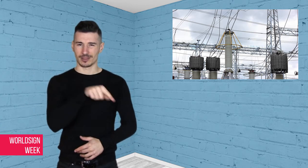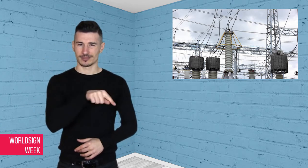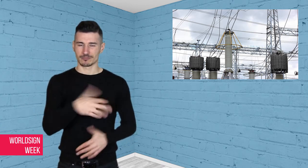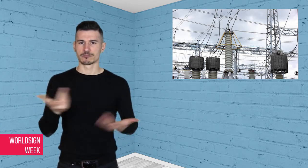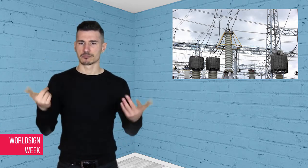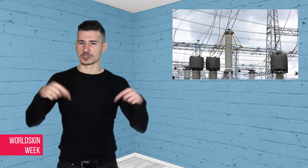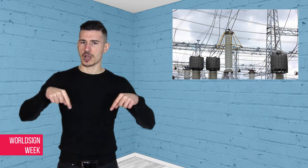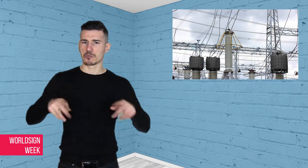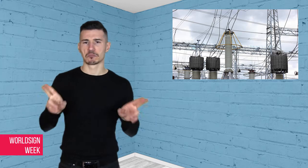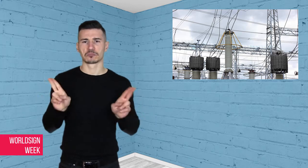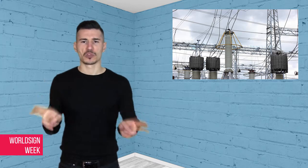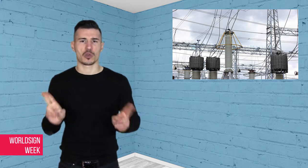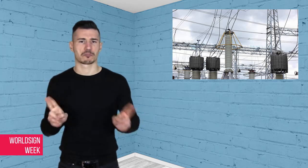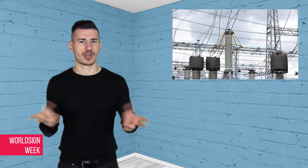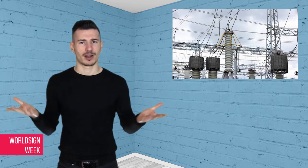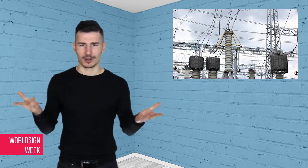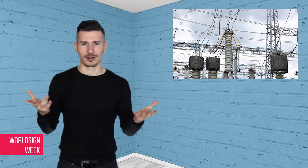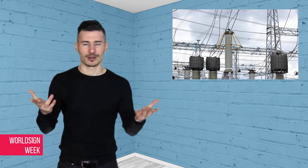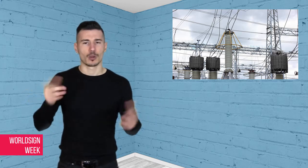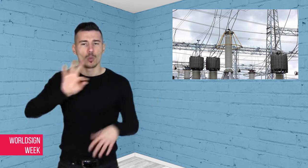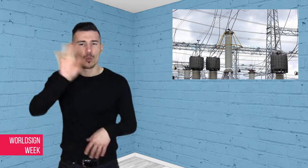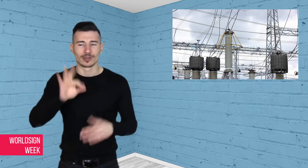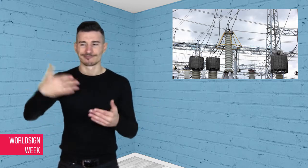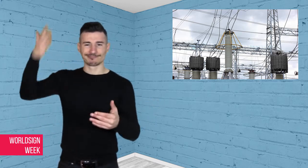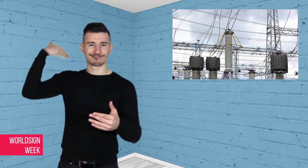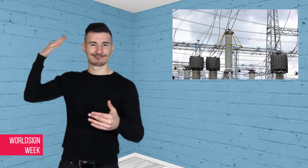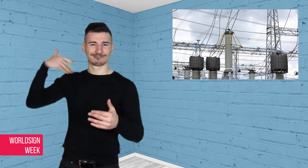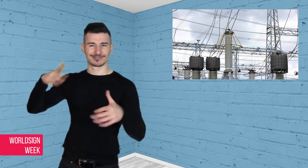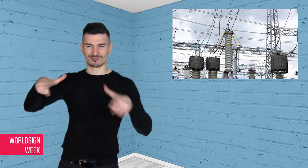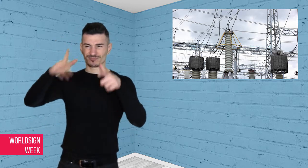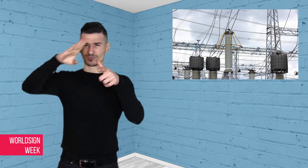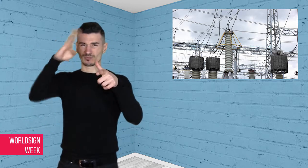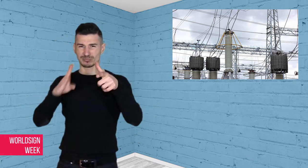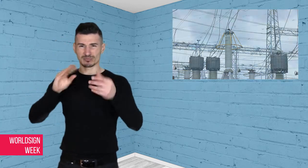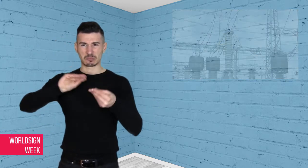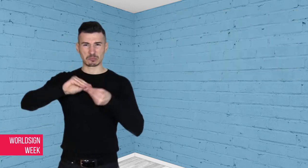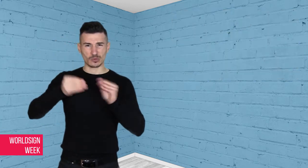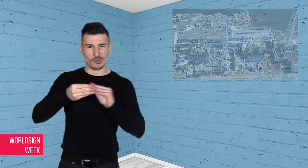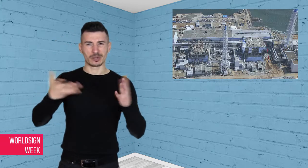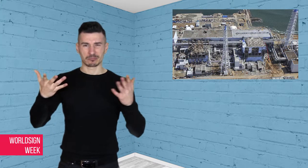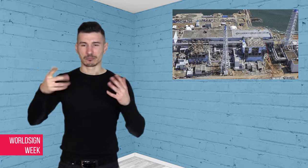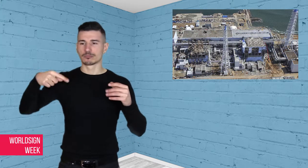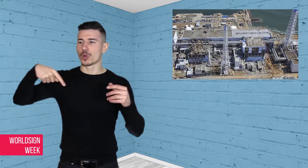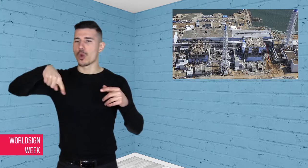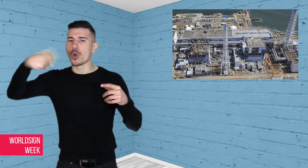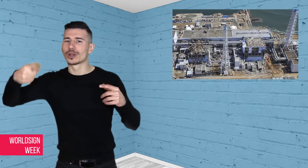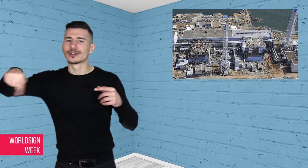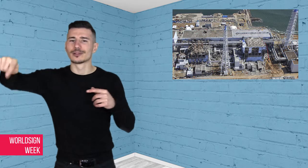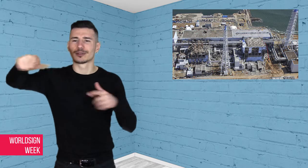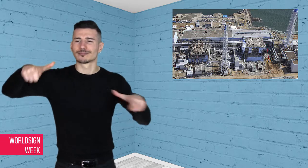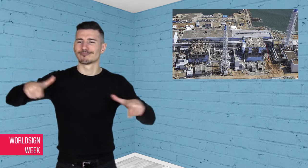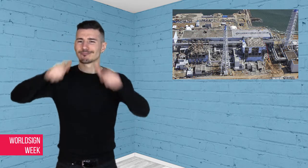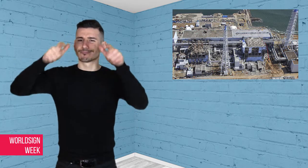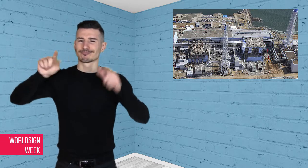show that Fukushima was back to normal is because they are reopening nuclear